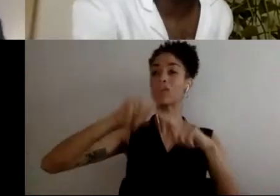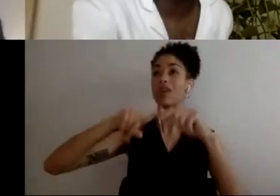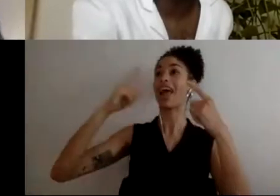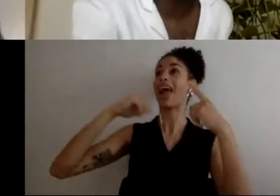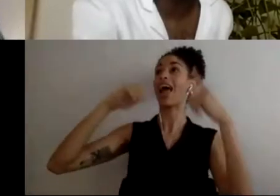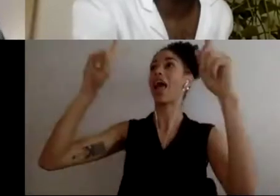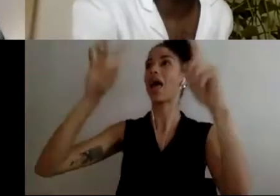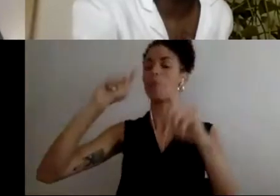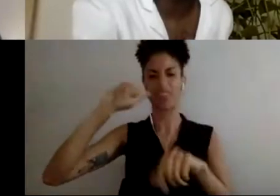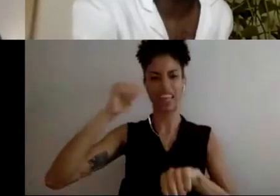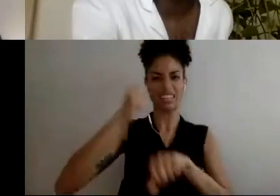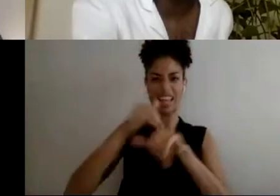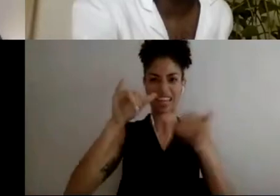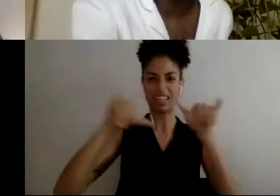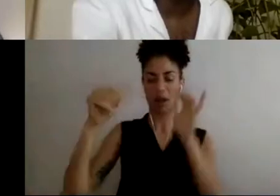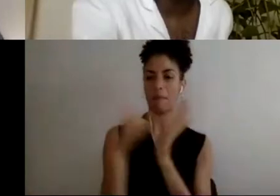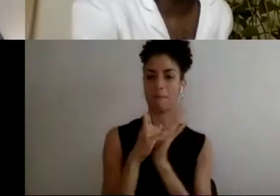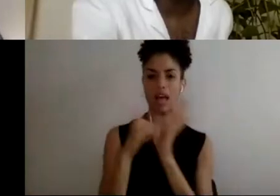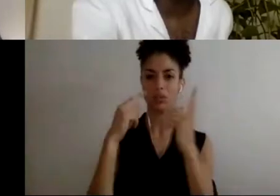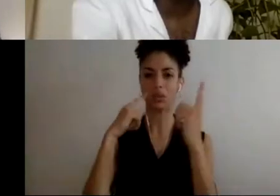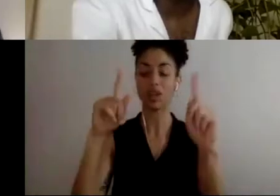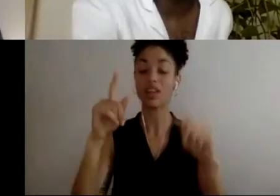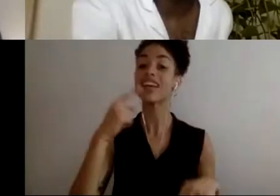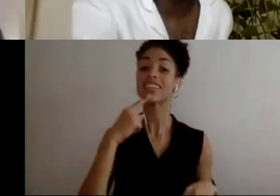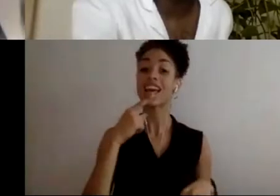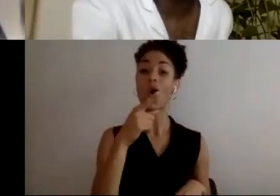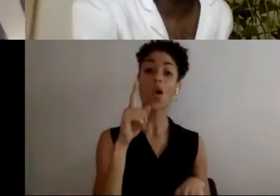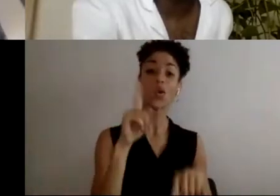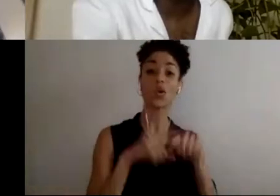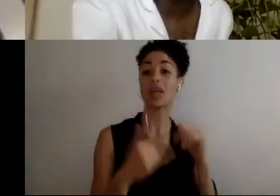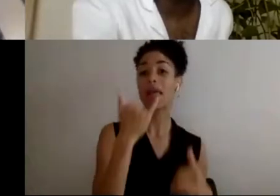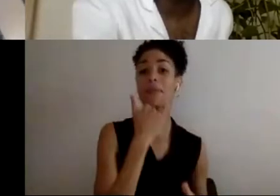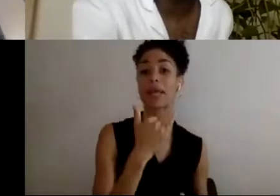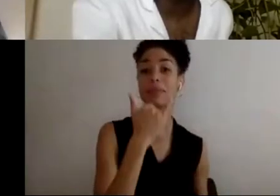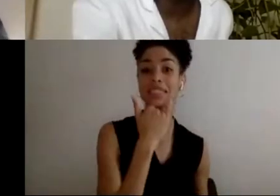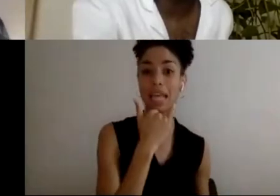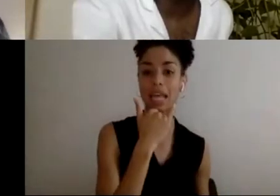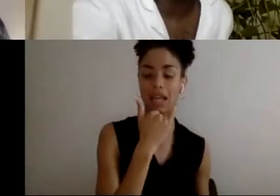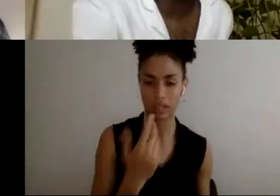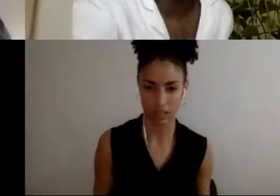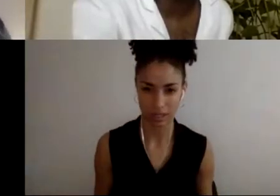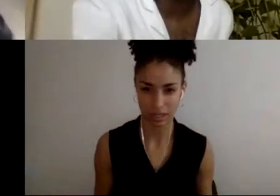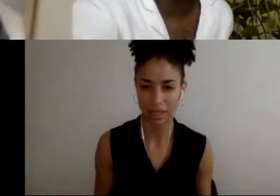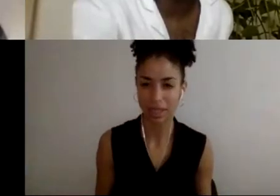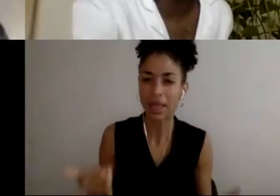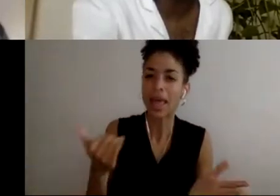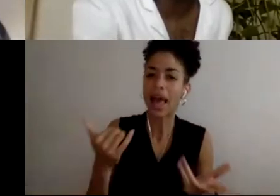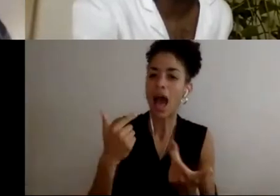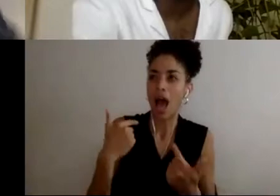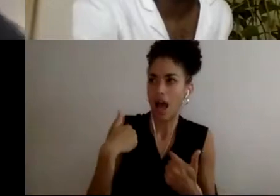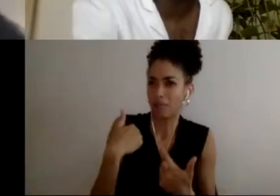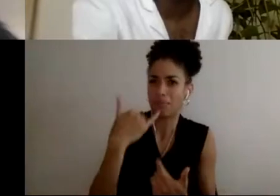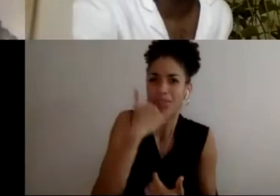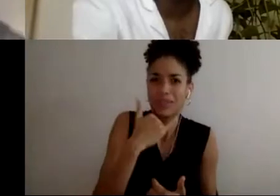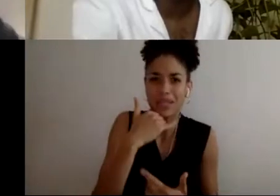They say, "you can't make a mistake." And it's impossible not to make a mistake even when you're doing spreadsheets,